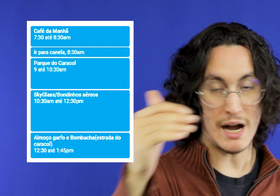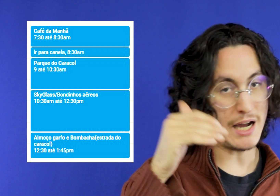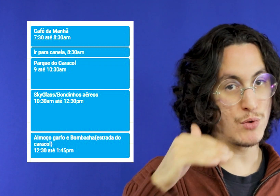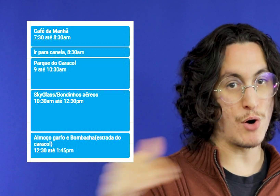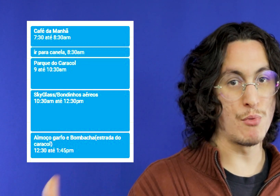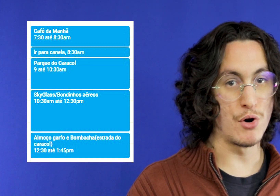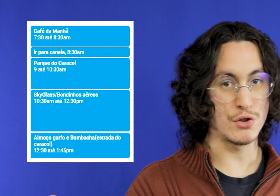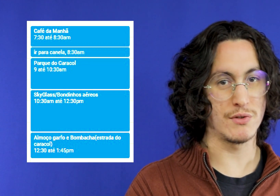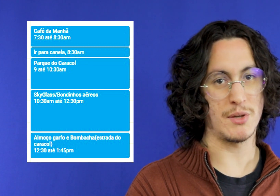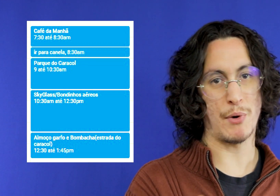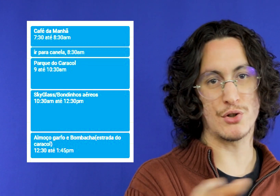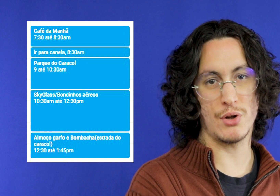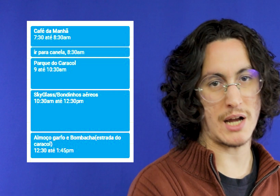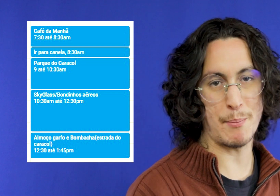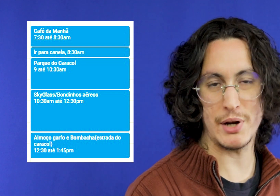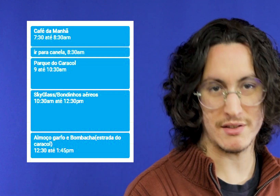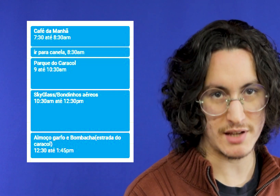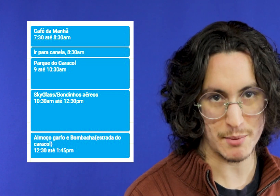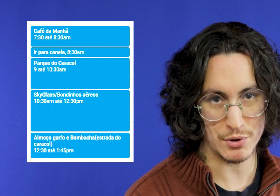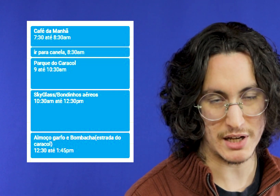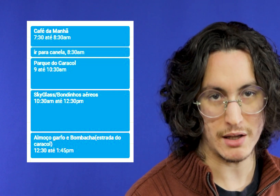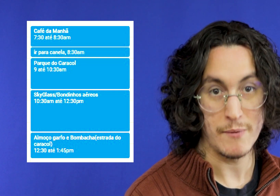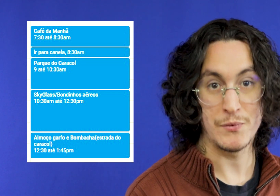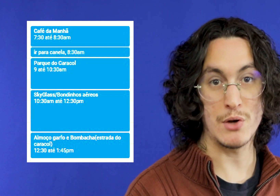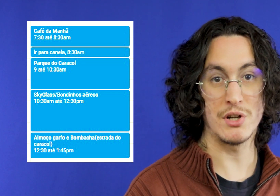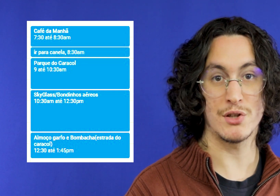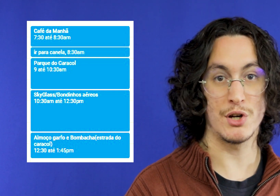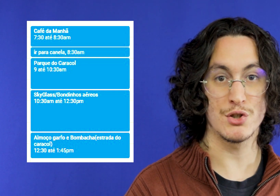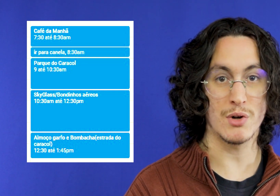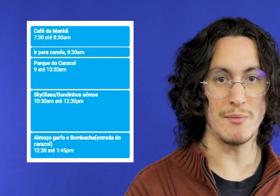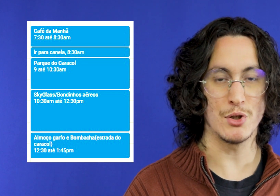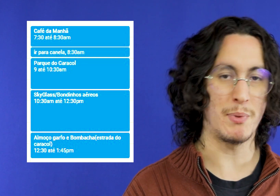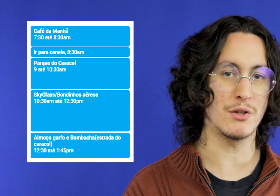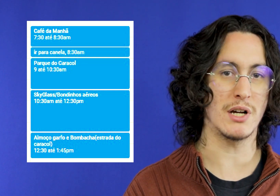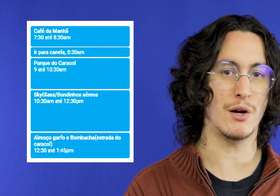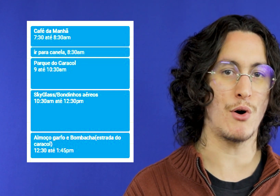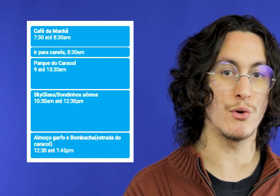And then at lunch you can put for example okay there is a restaurant on the way to Parque do